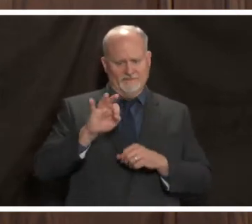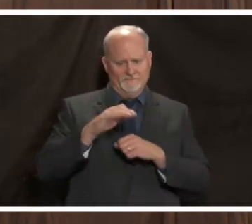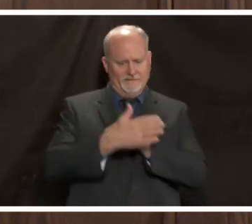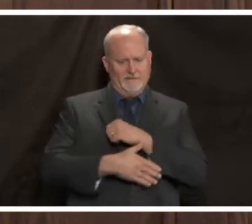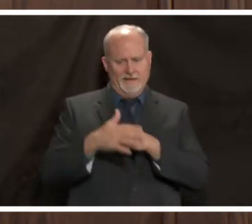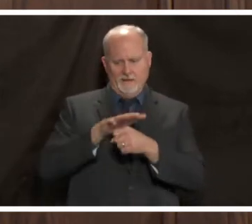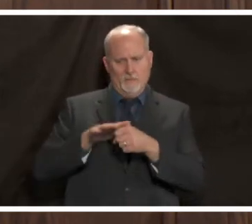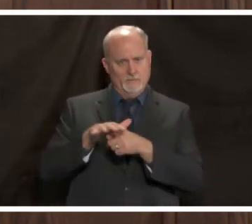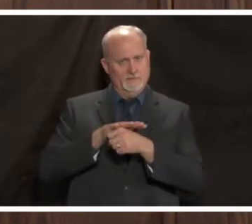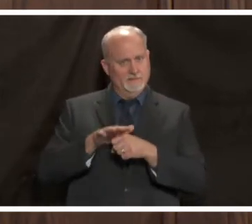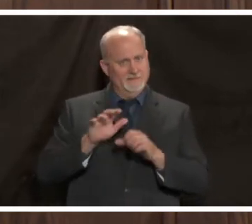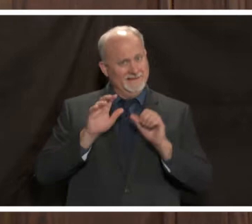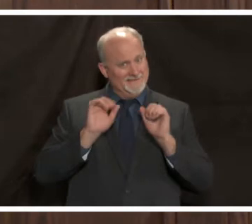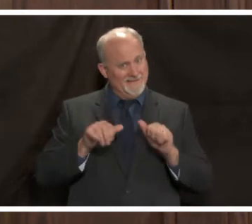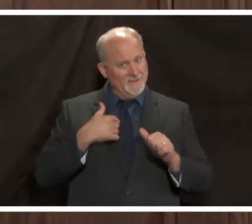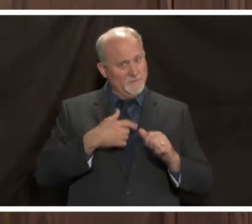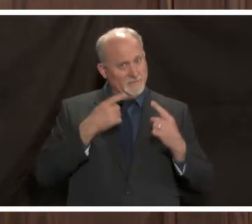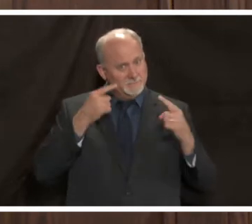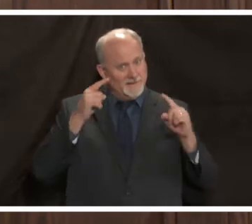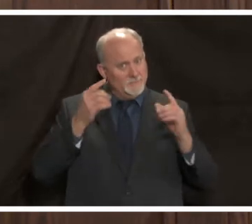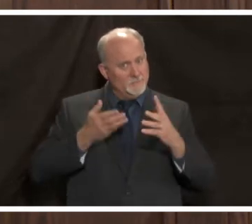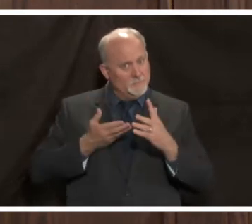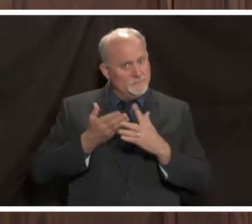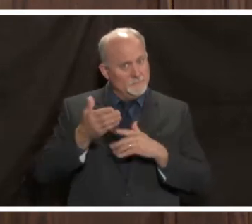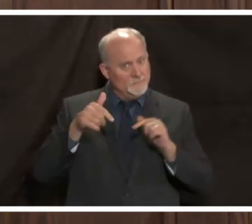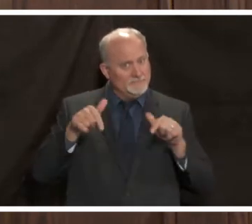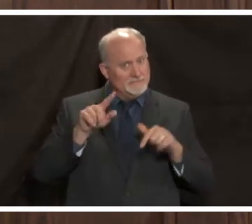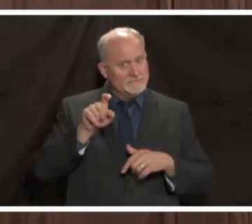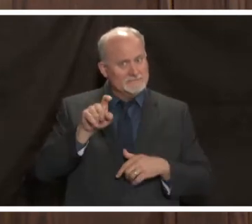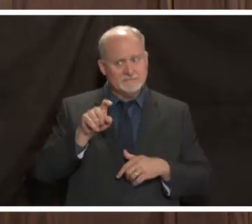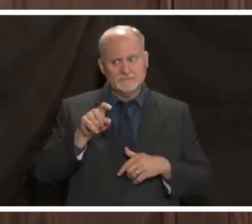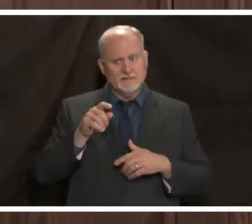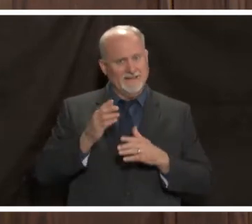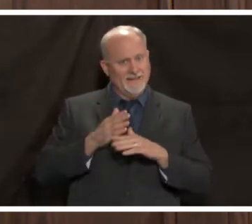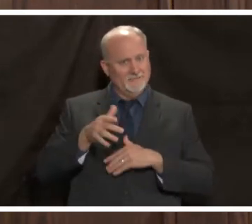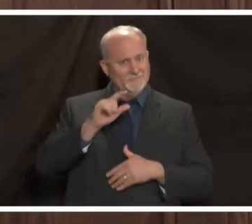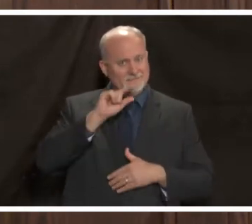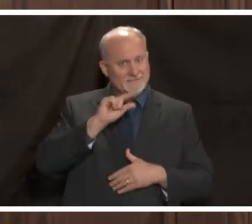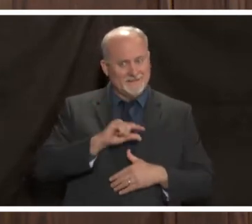can we get through this and what is we're expecting after thanksgiving possibly december